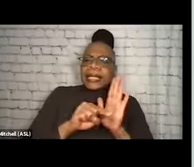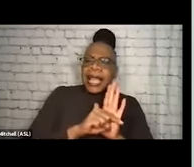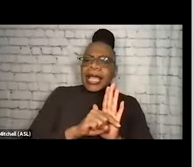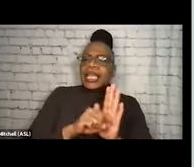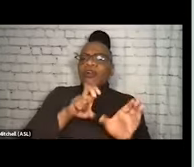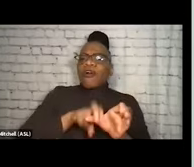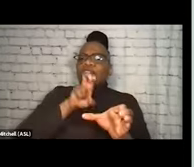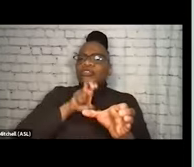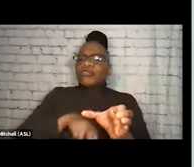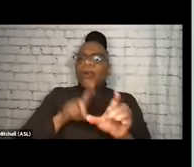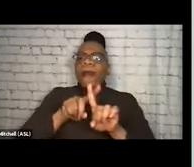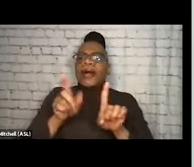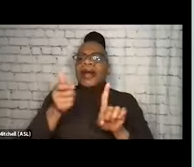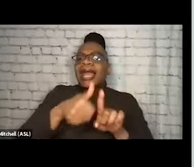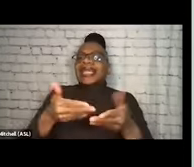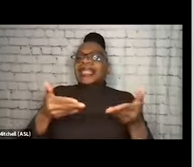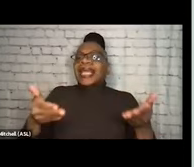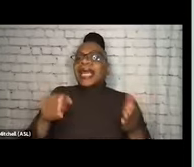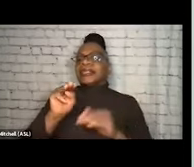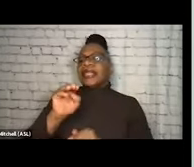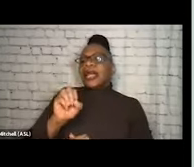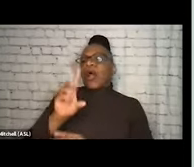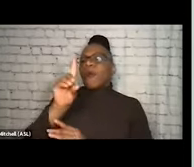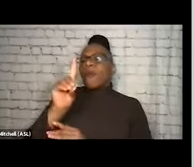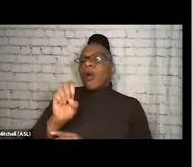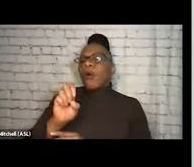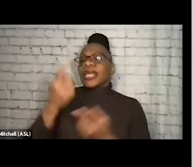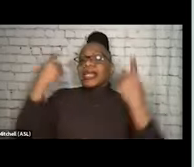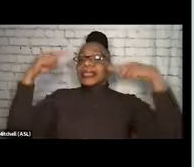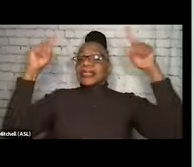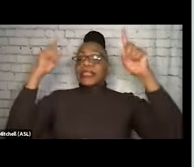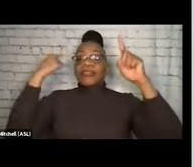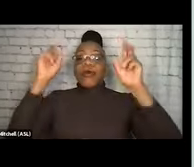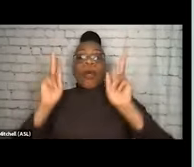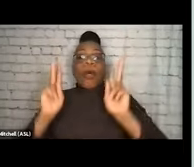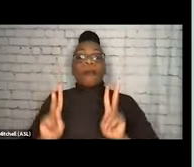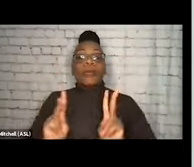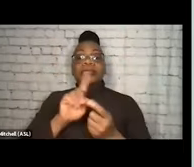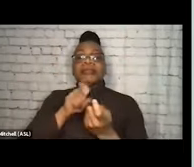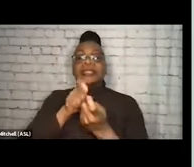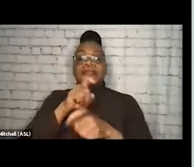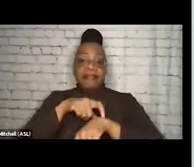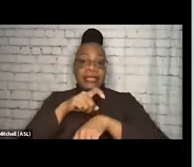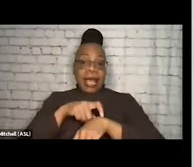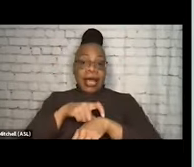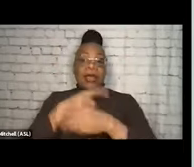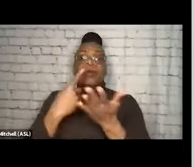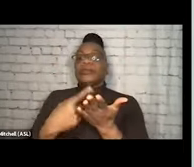but a mode that works for a person at a specific time. We're gonna talk about engagement, which is the first step in building a relationship,